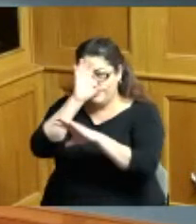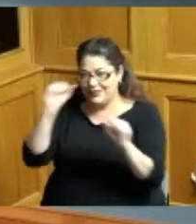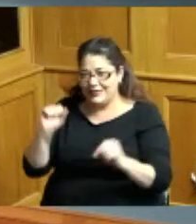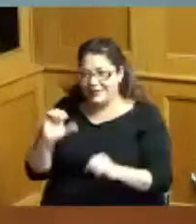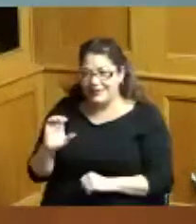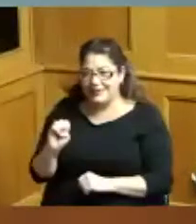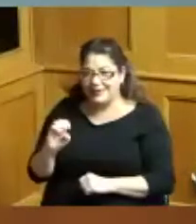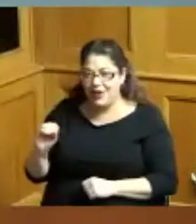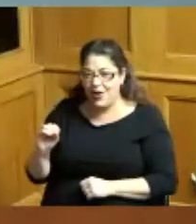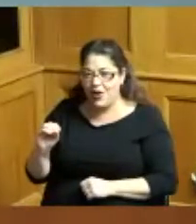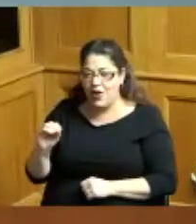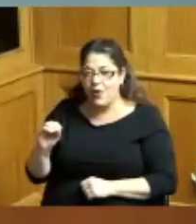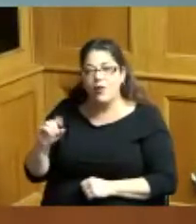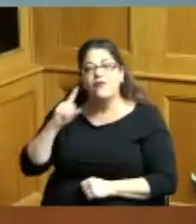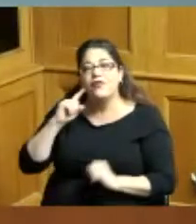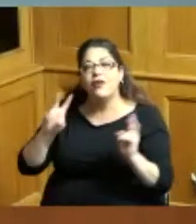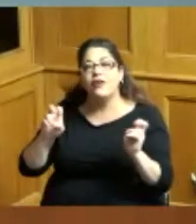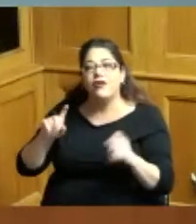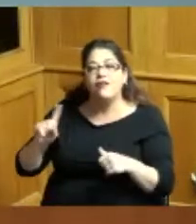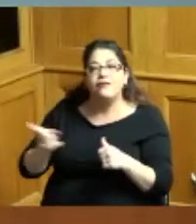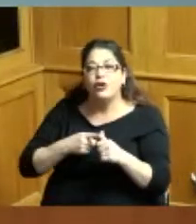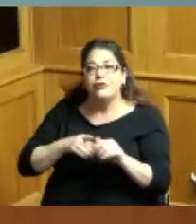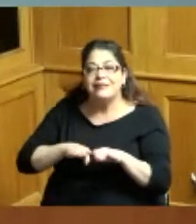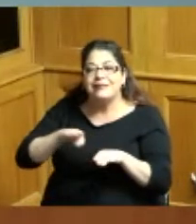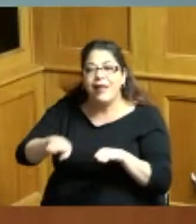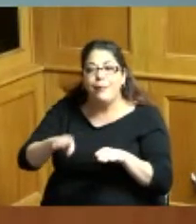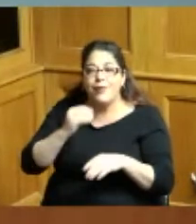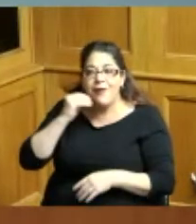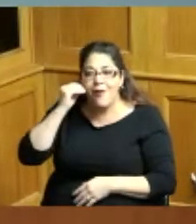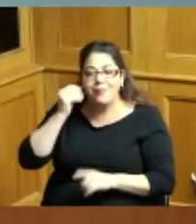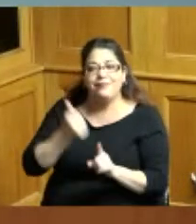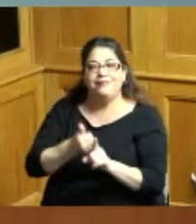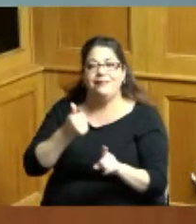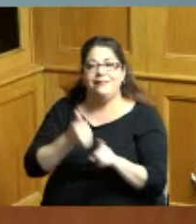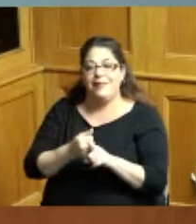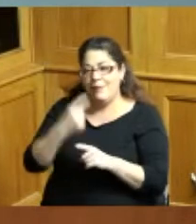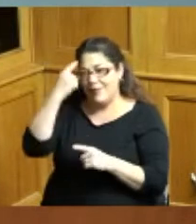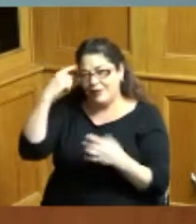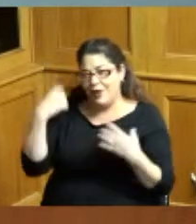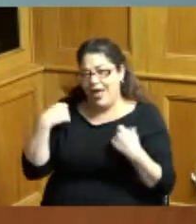of first step home a residential substance abuse and mental health treatment agency for women